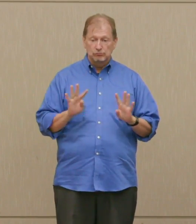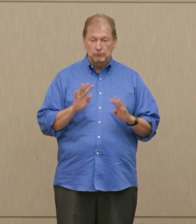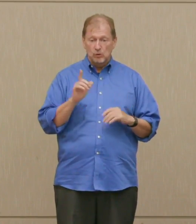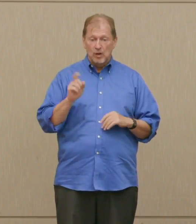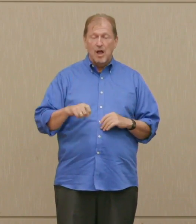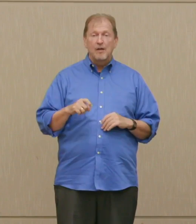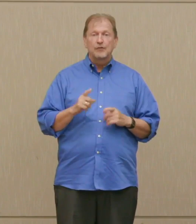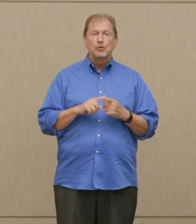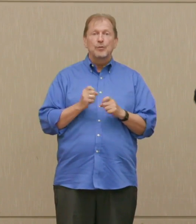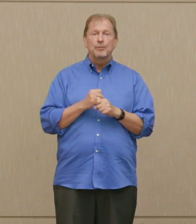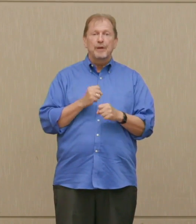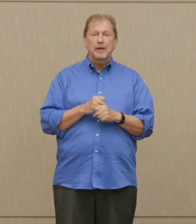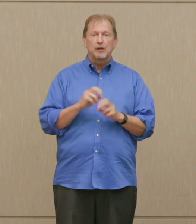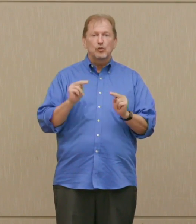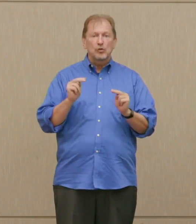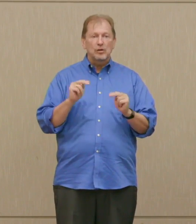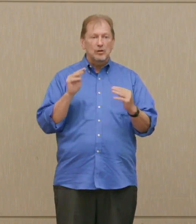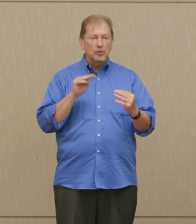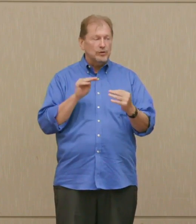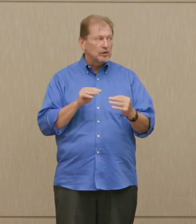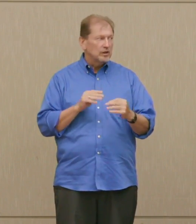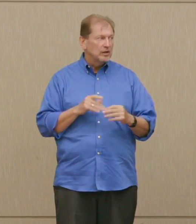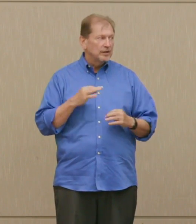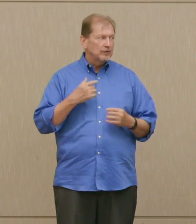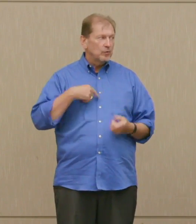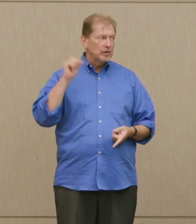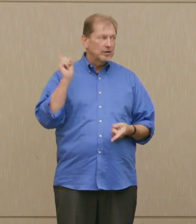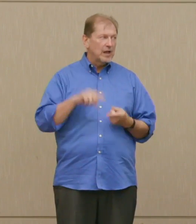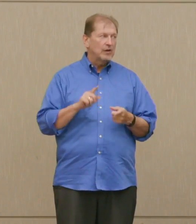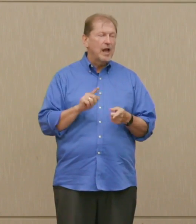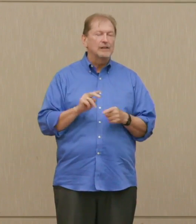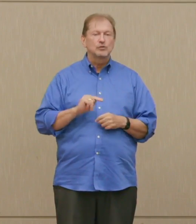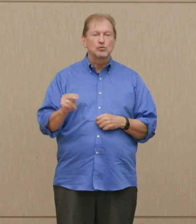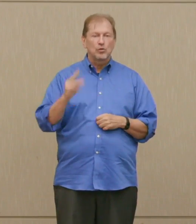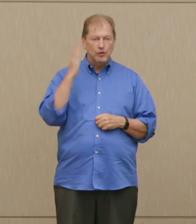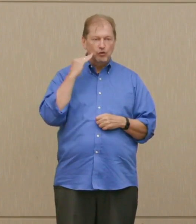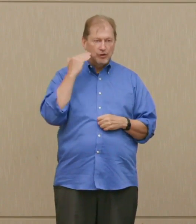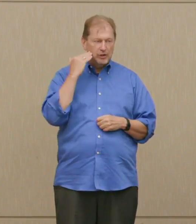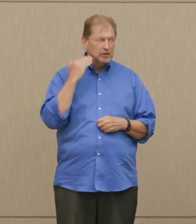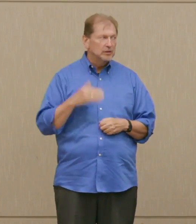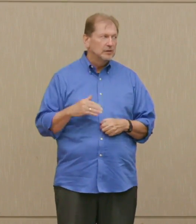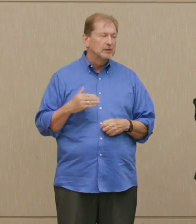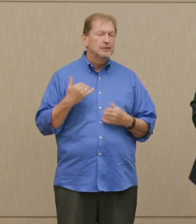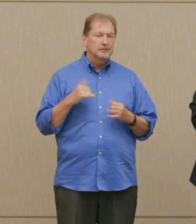If you went down to North Korea, you couldn't cause a nuclear winter.